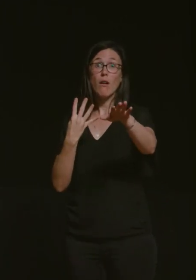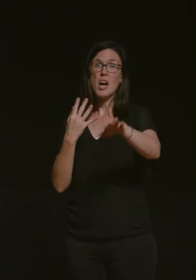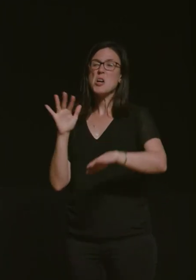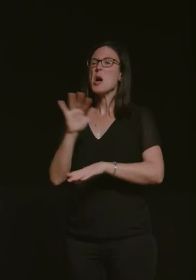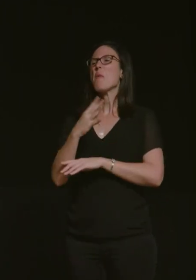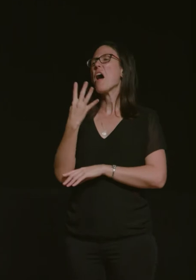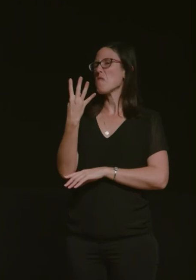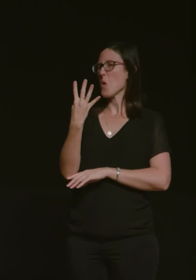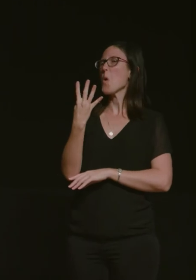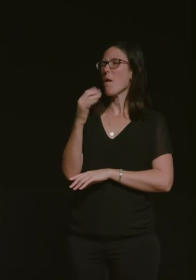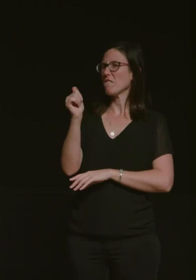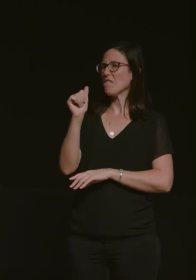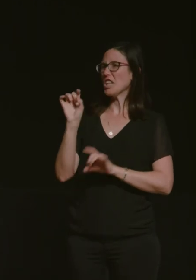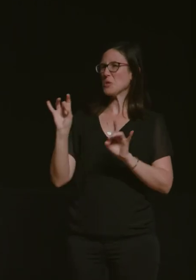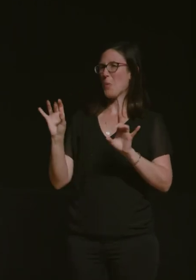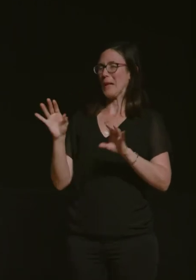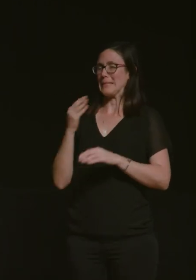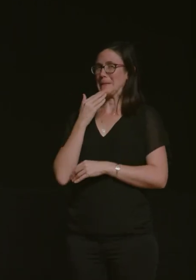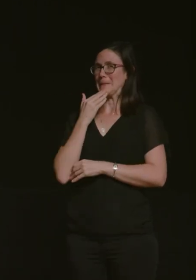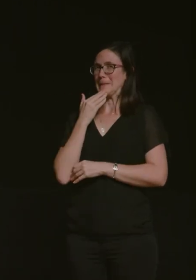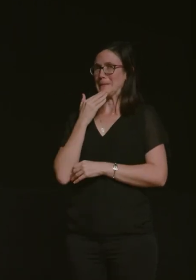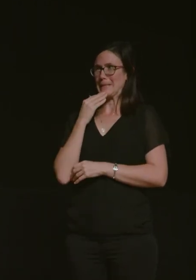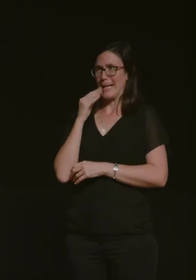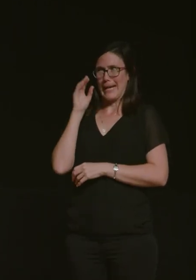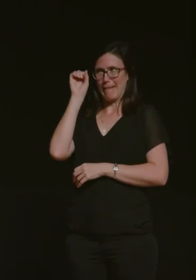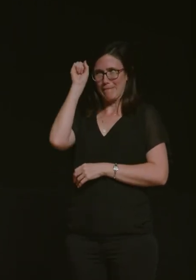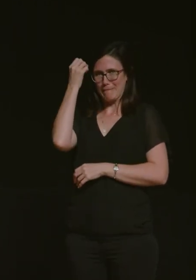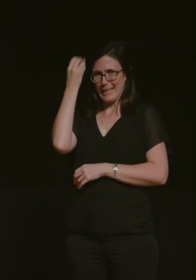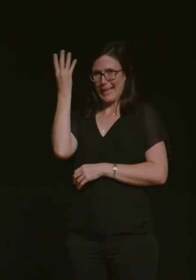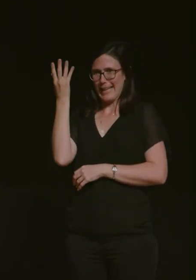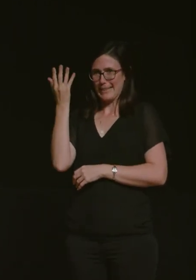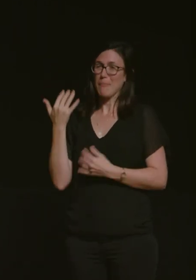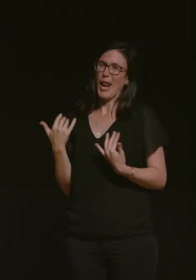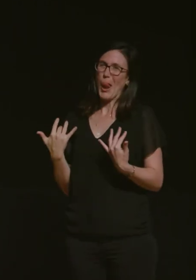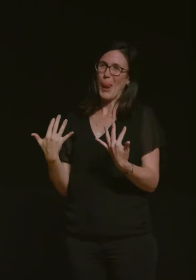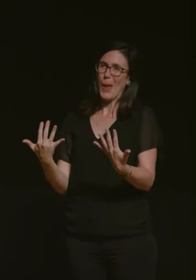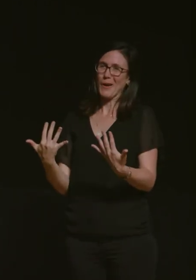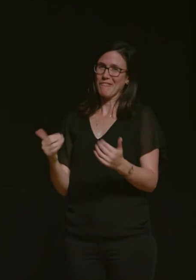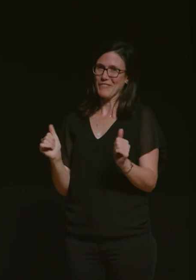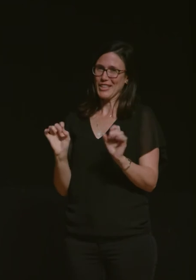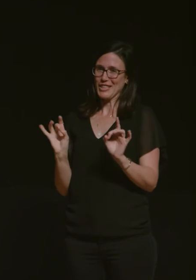about four he's like i can't remember it was many of them and wow and do you have one now sir